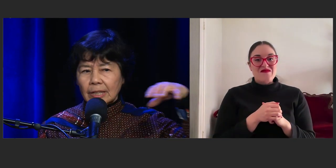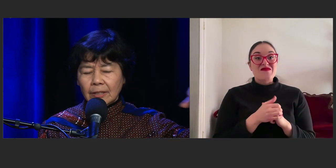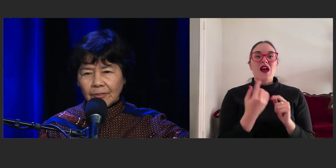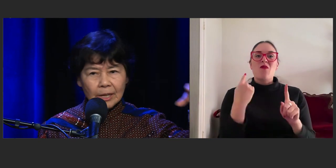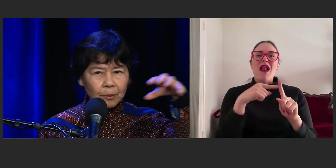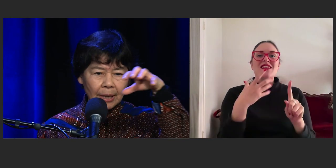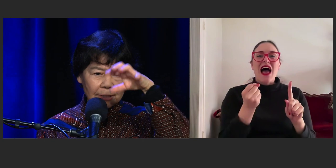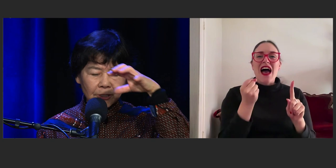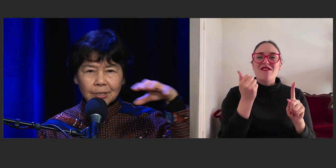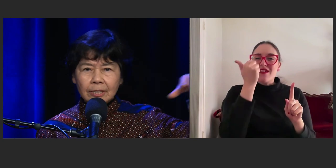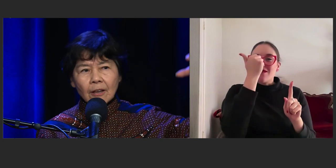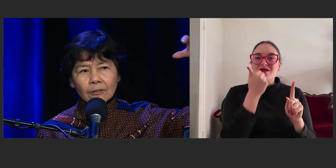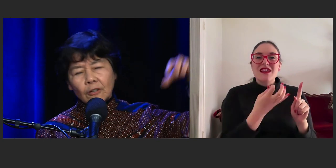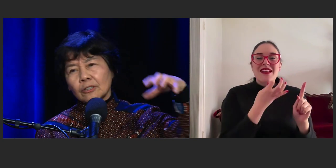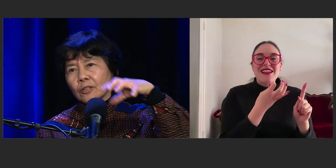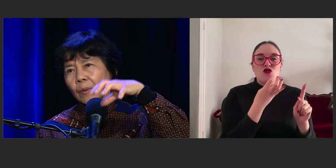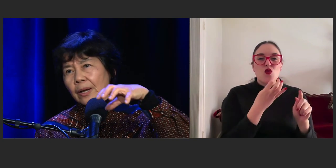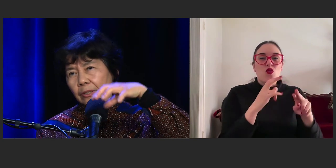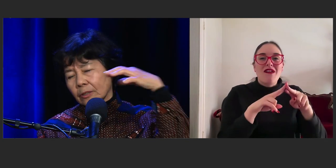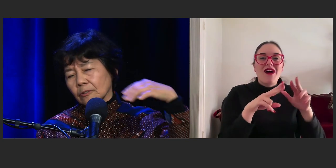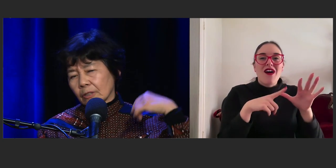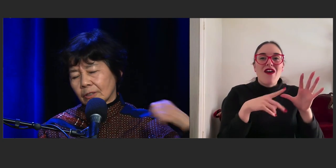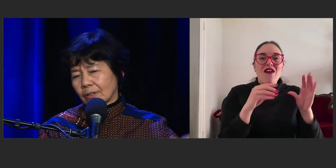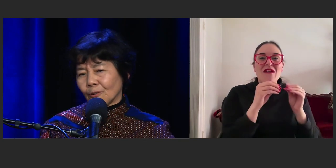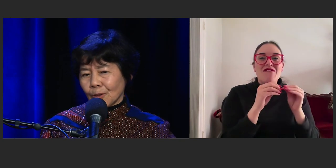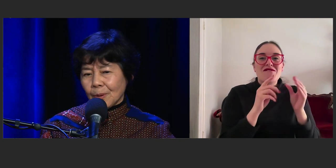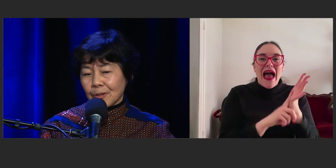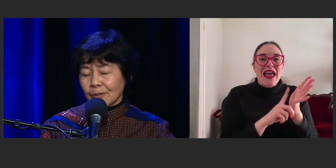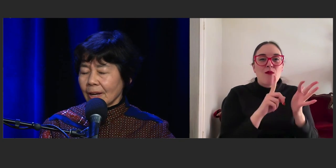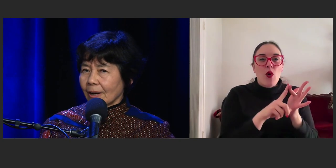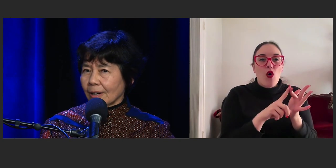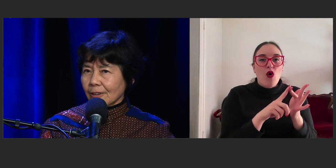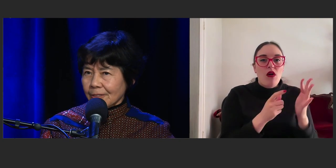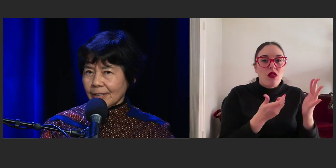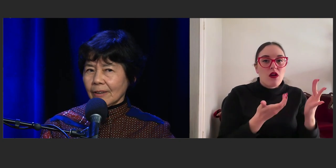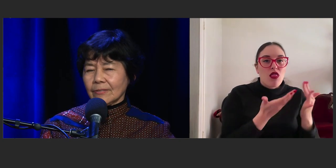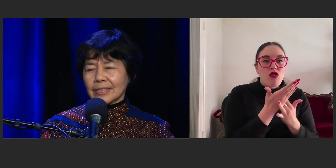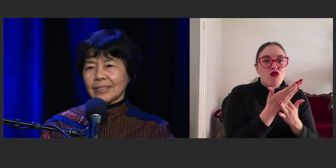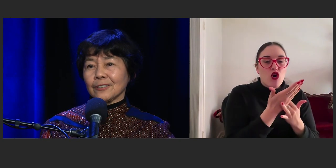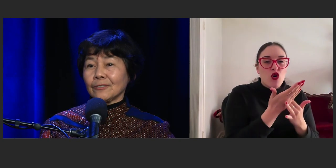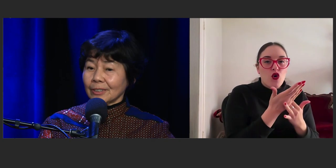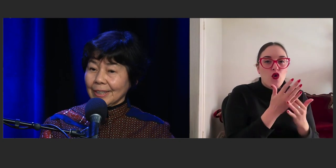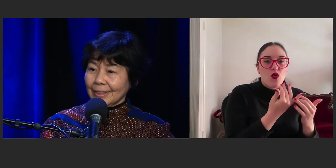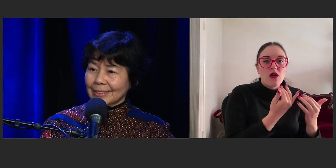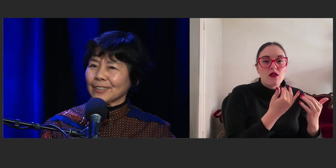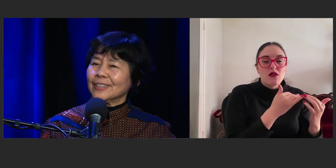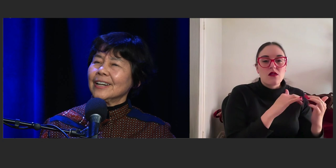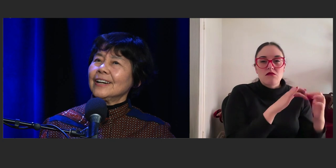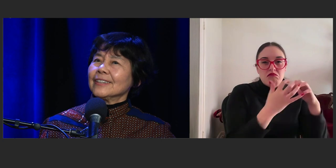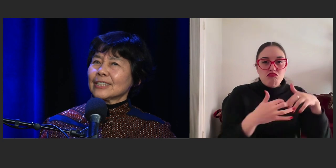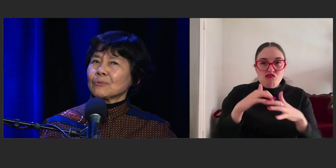that are fable like stories dotted all the way through. I don't think I've ever seen a novel like that. So this is,